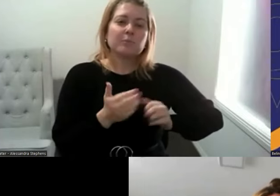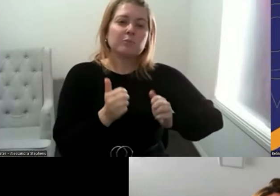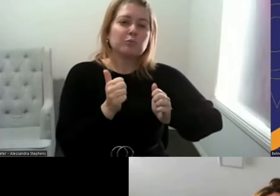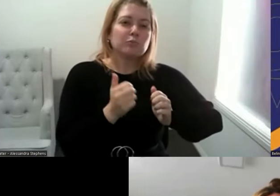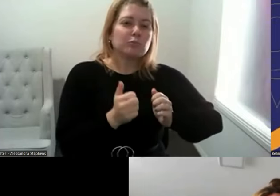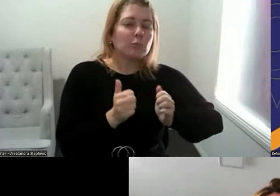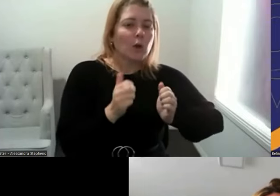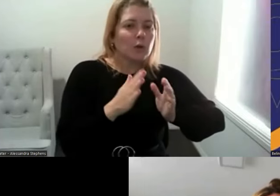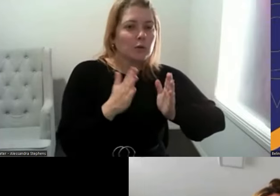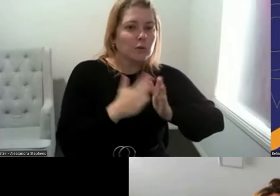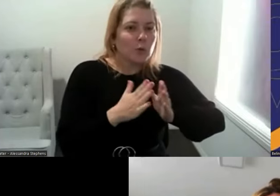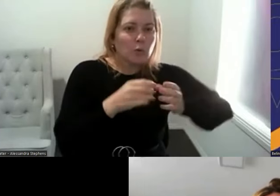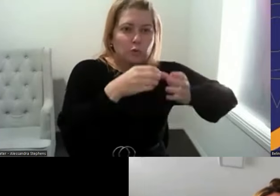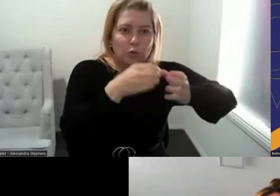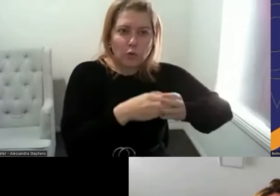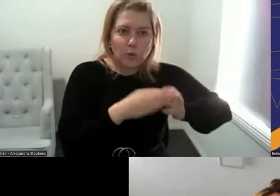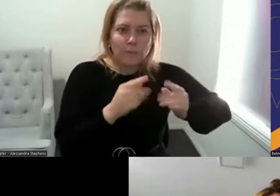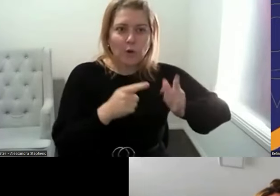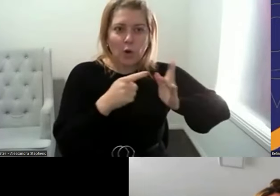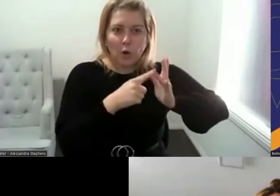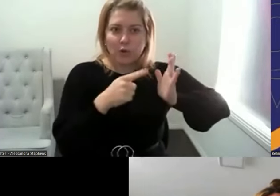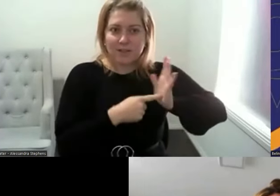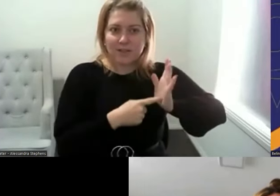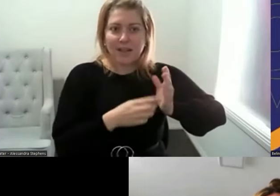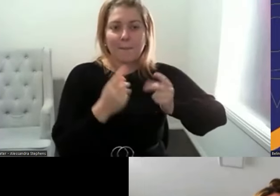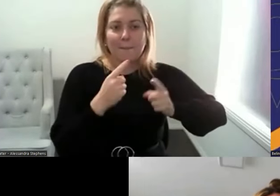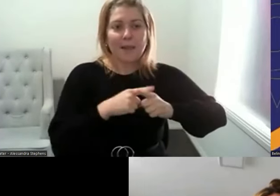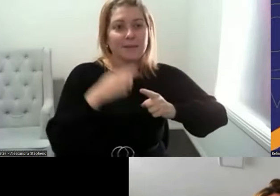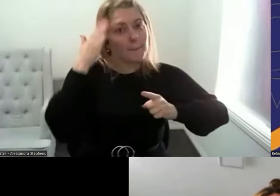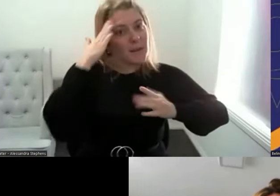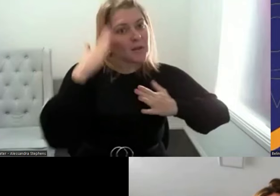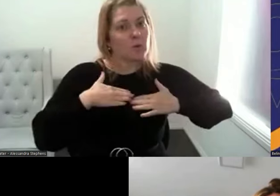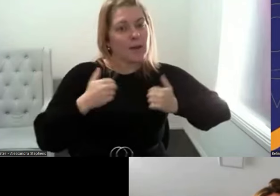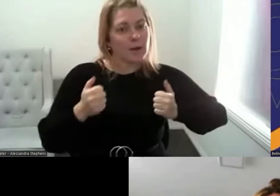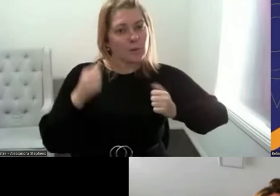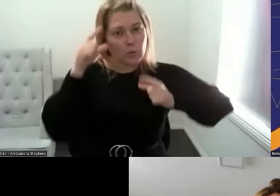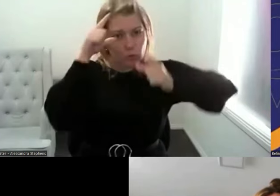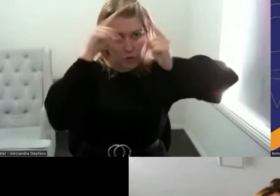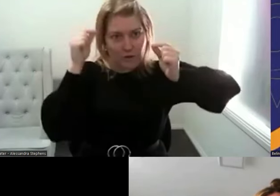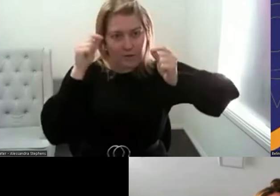sexual health nurses and sexual health nurses delivering client-centered support and sexual health nurses delivering client-centered support to a diverse community Now, drive